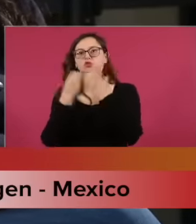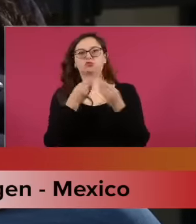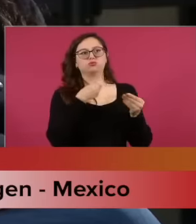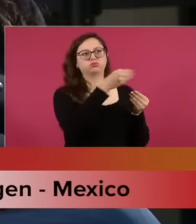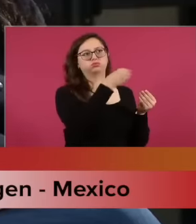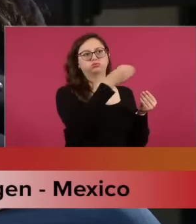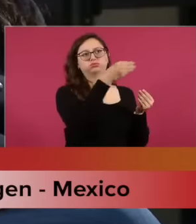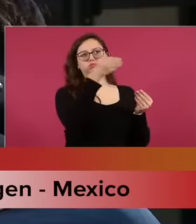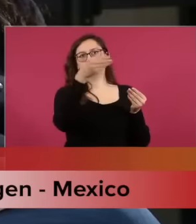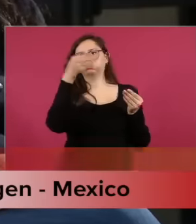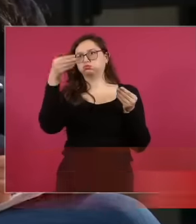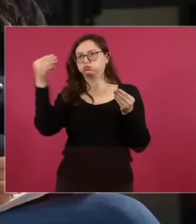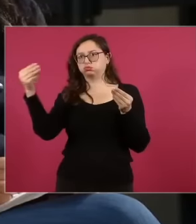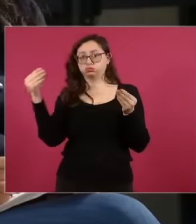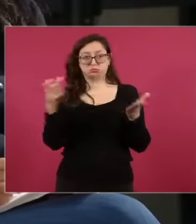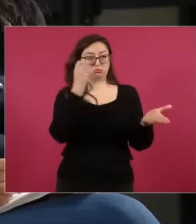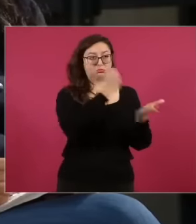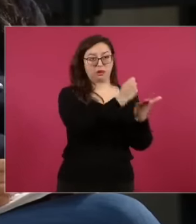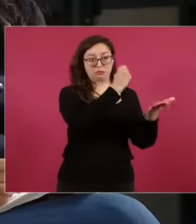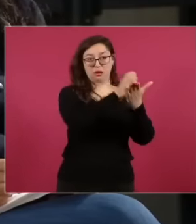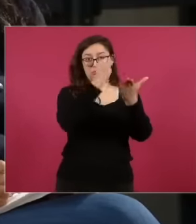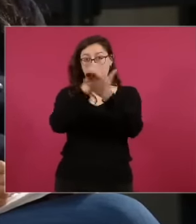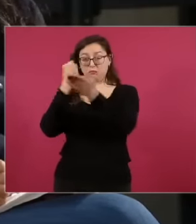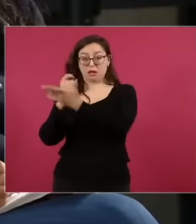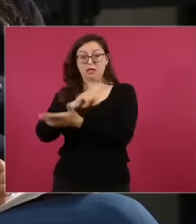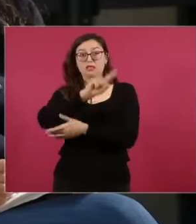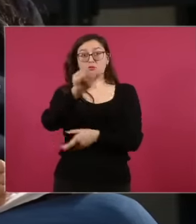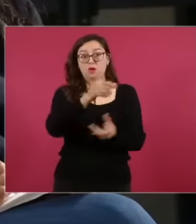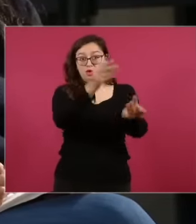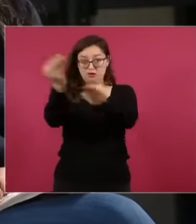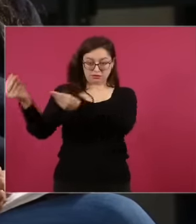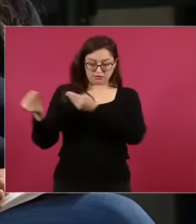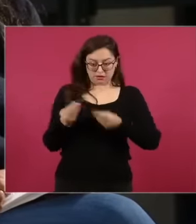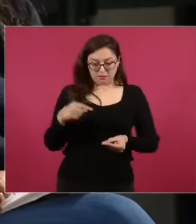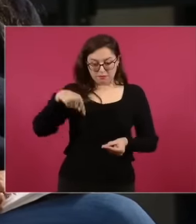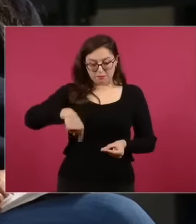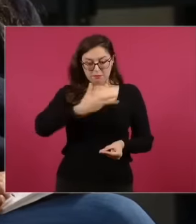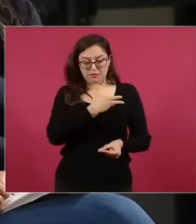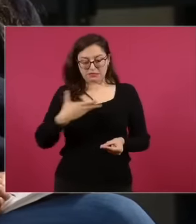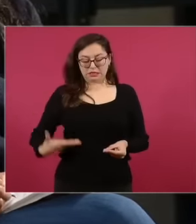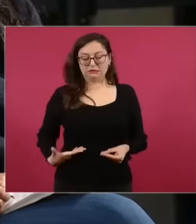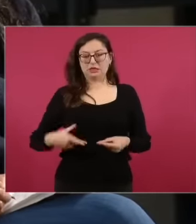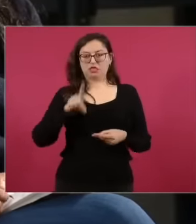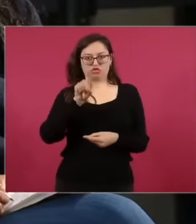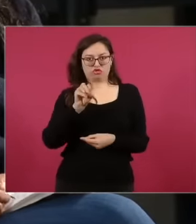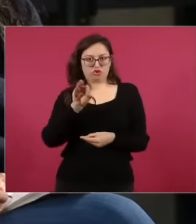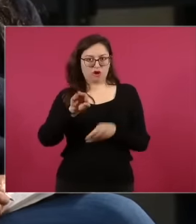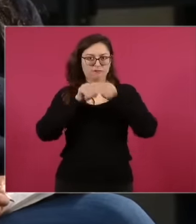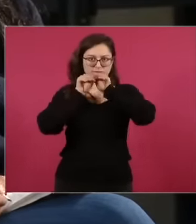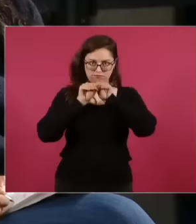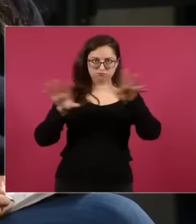publication and promulgation. Eh, my question is in the sense of, uh, what is going to happen because